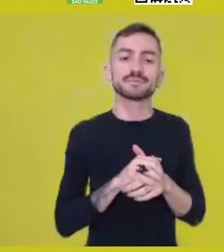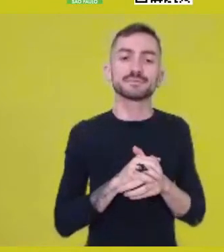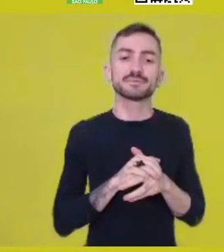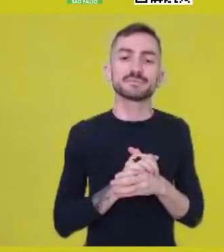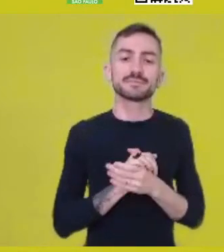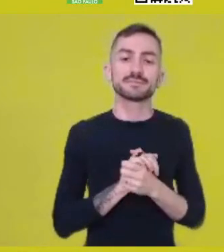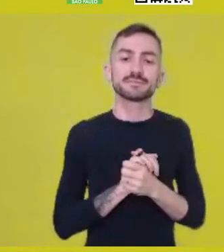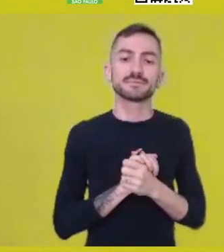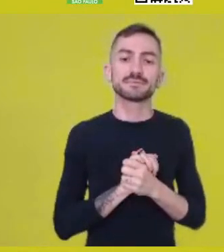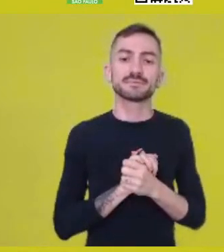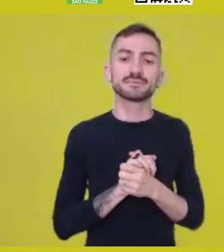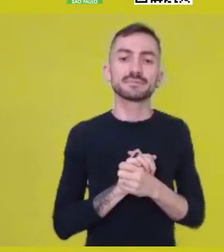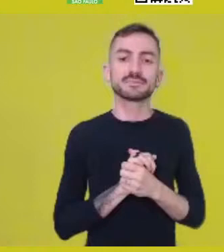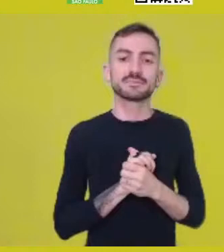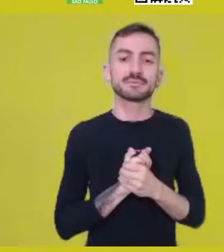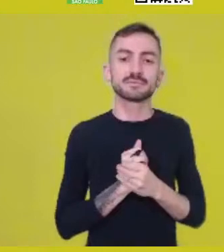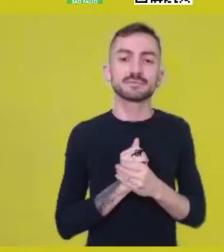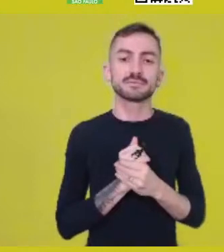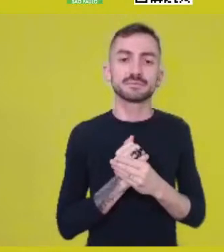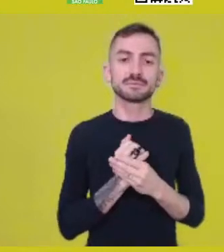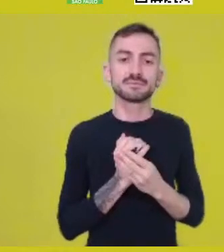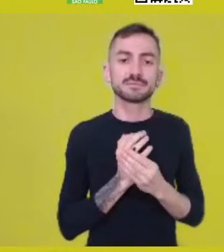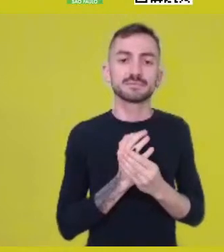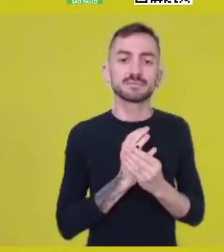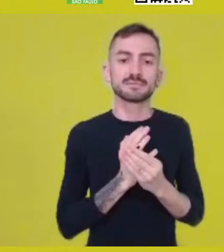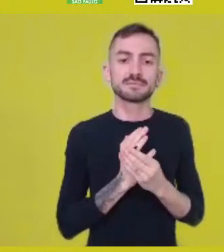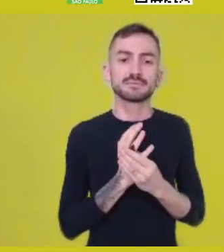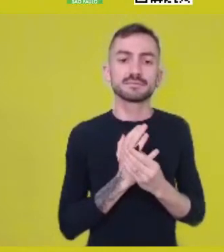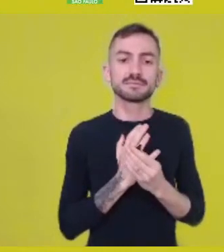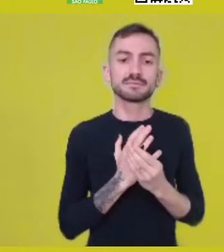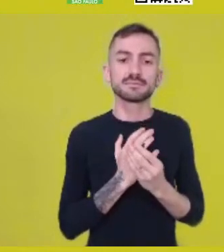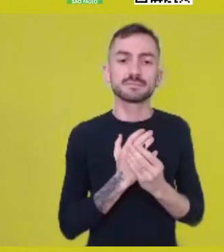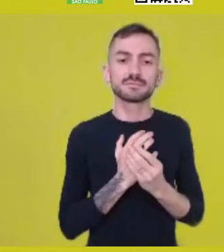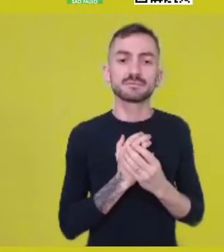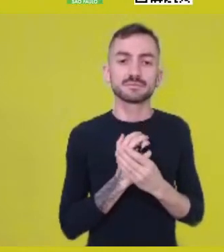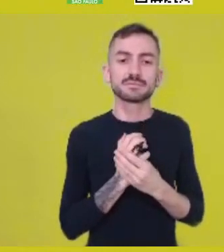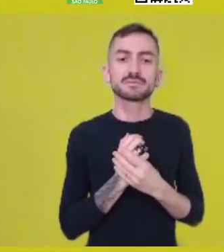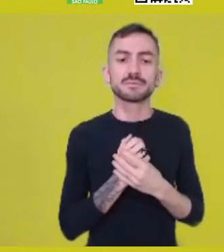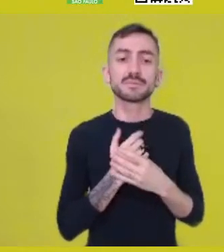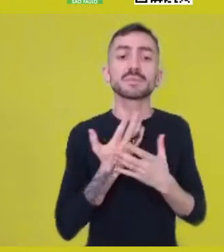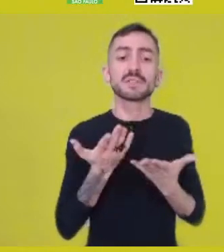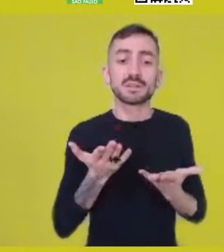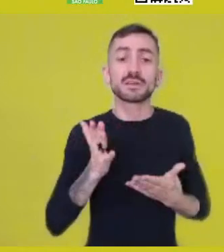So, the idea of not being